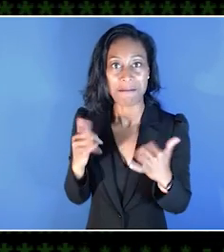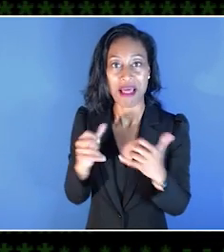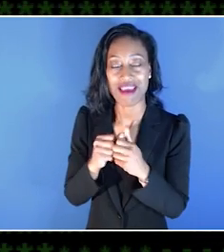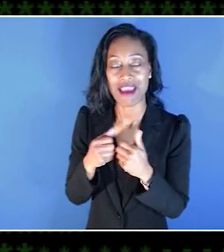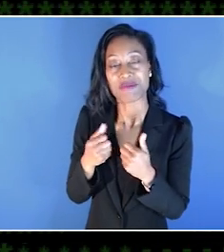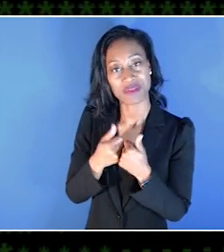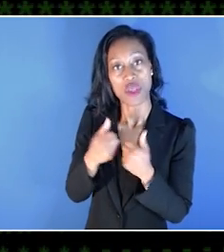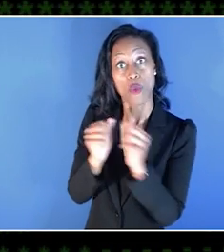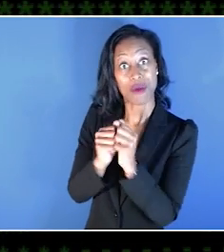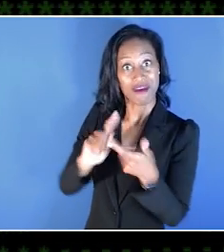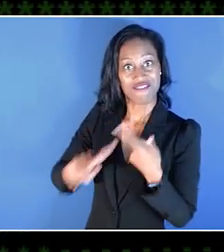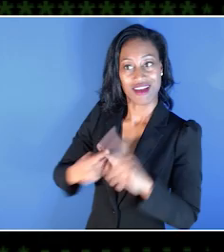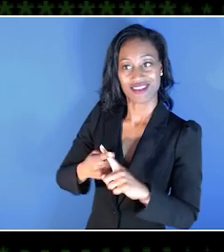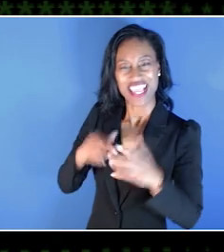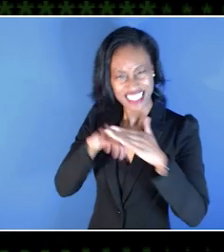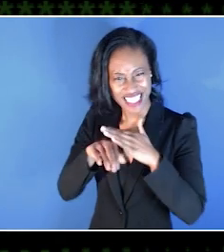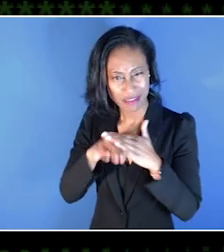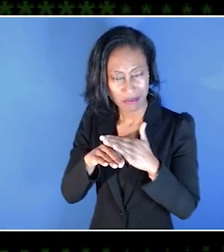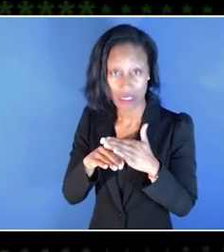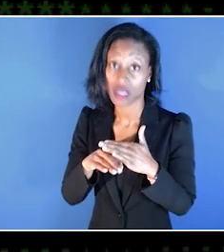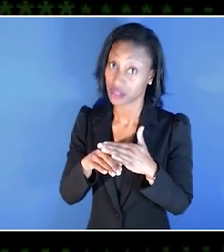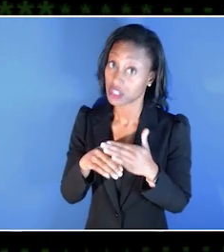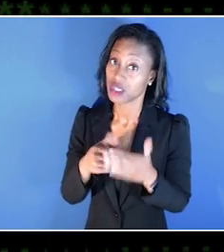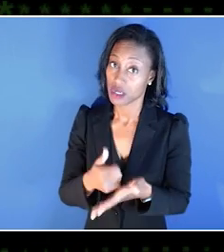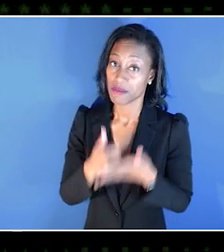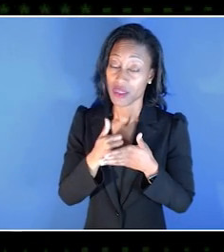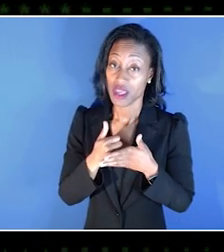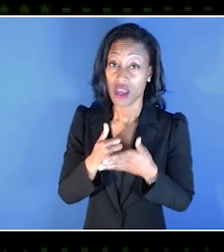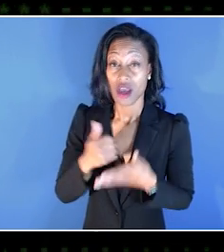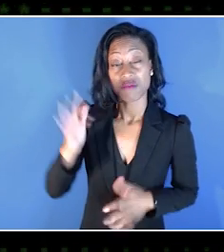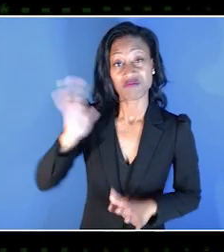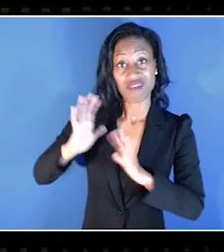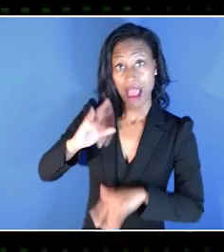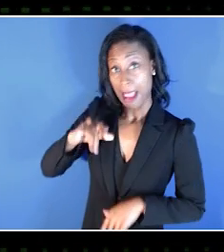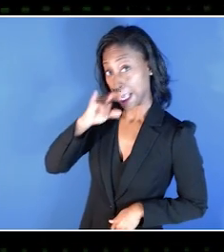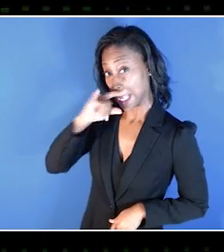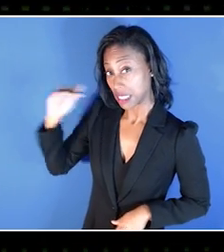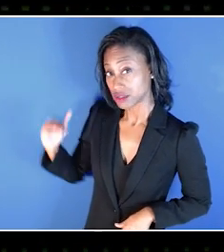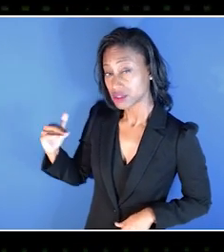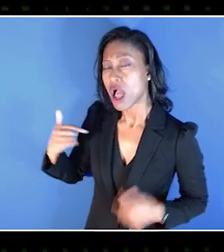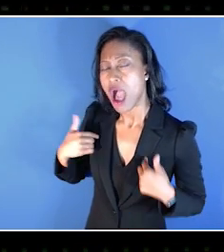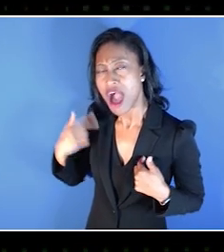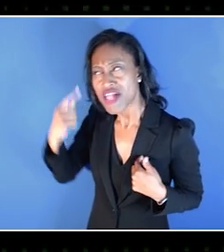and accessibility is a huge part of that. Where as a kid, I used to think that I really sucked at games.